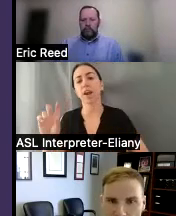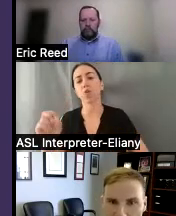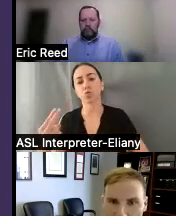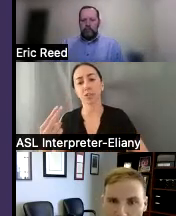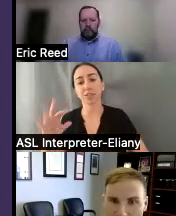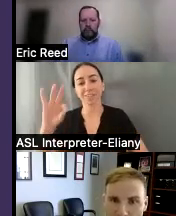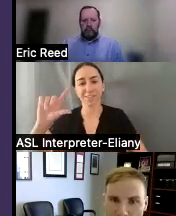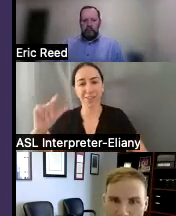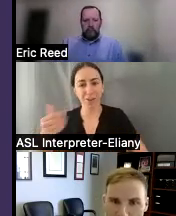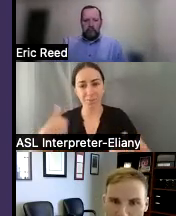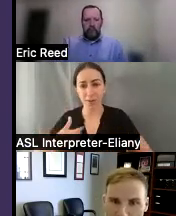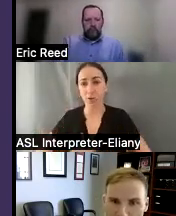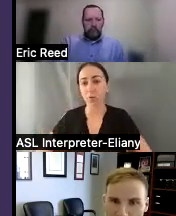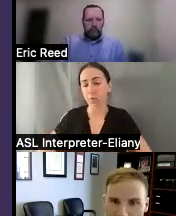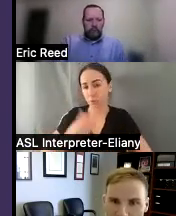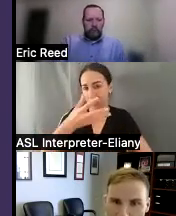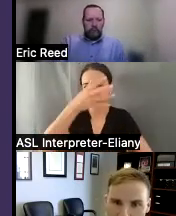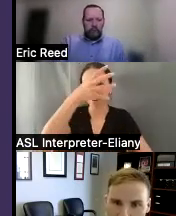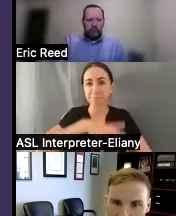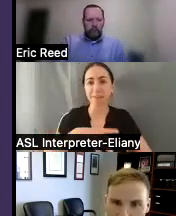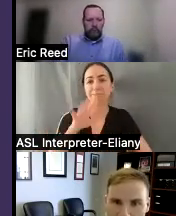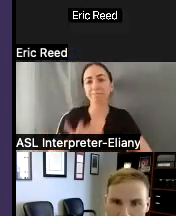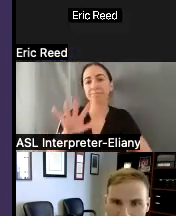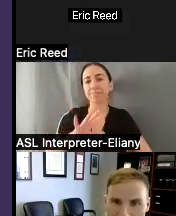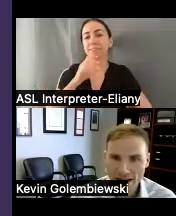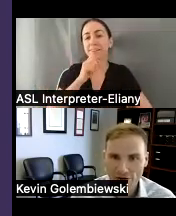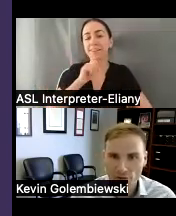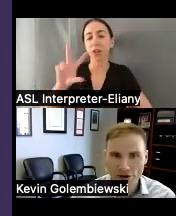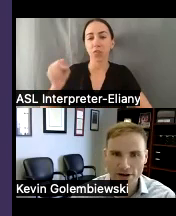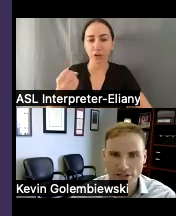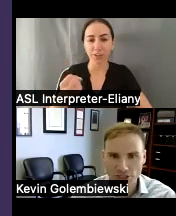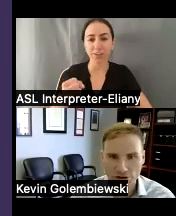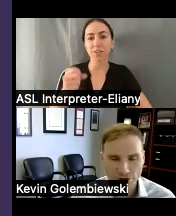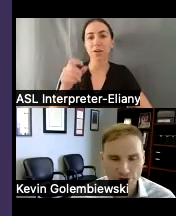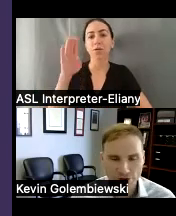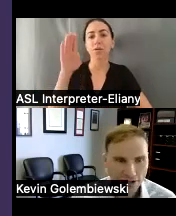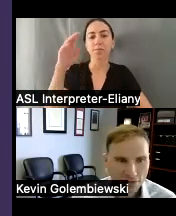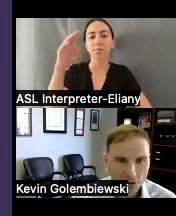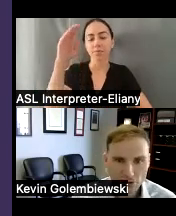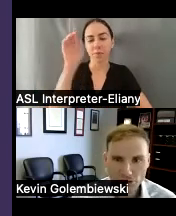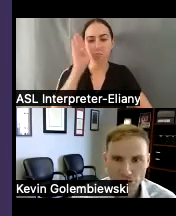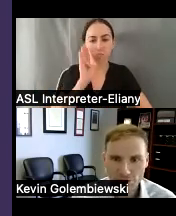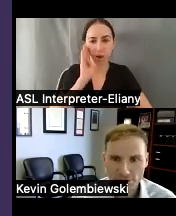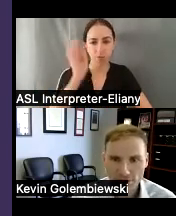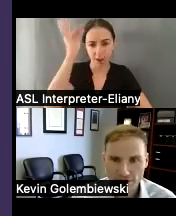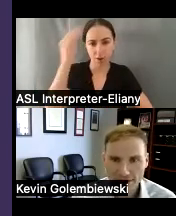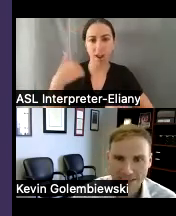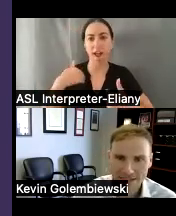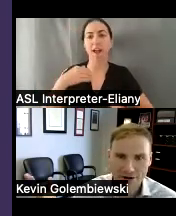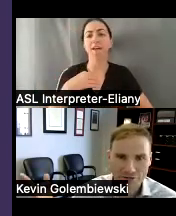um I'm a white male my mid-30s with brown hair and wearing a checkered polo shirt and I'm sitting in